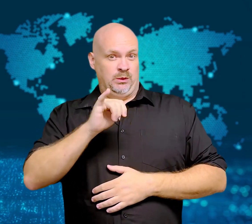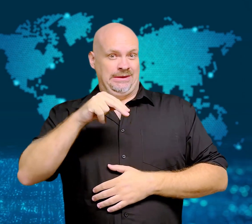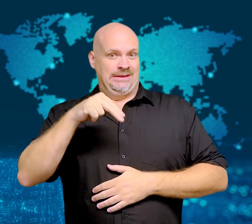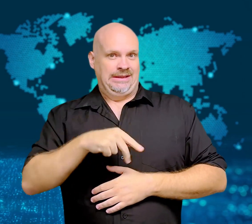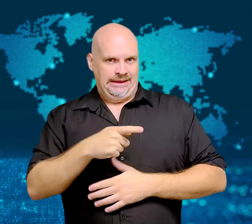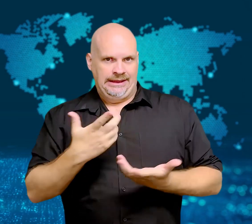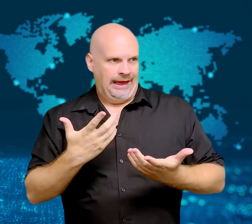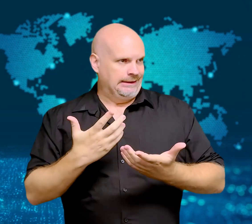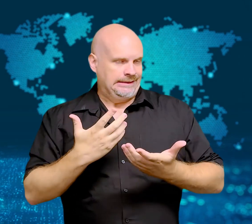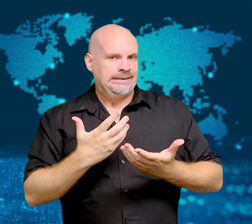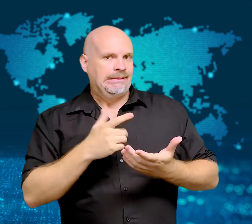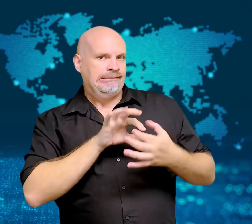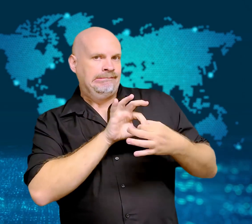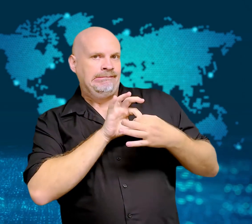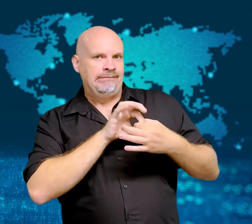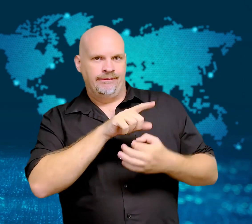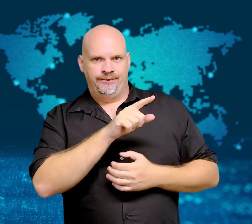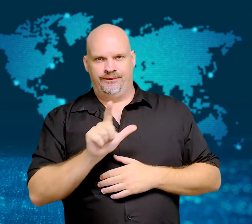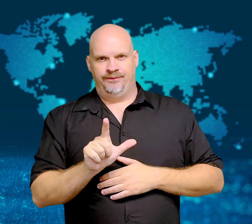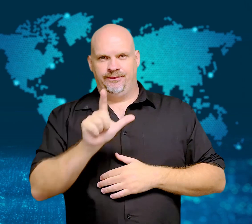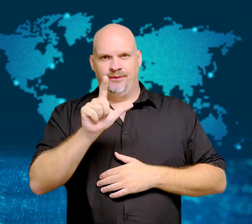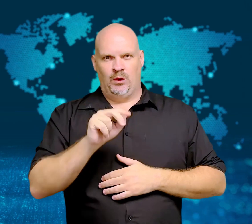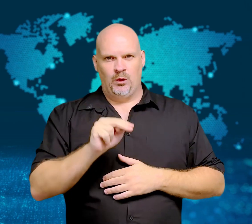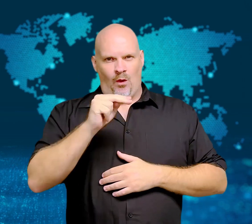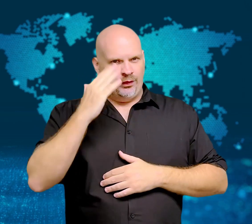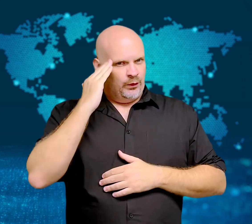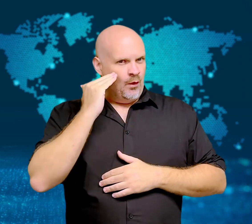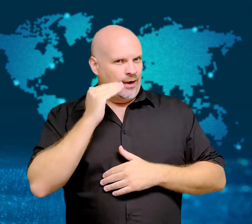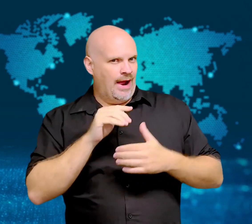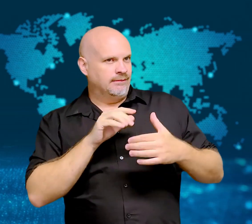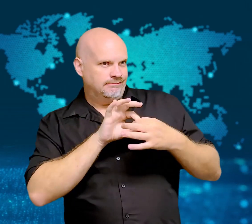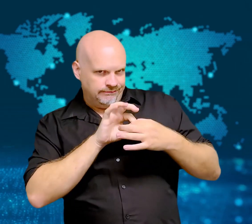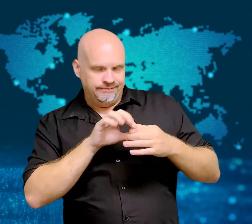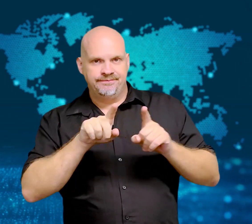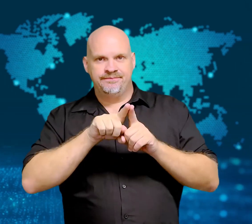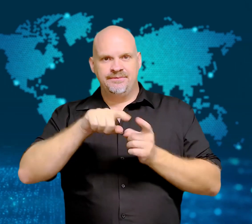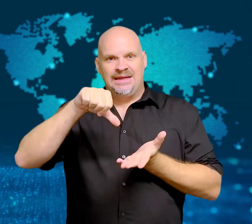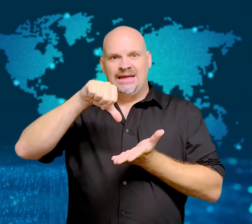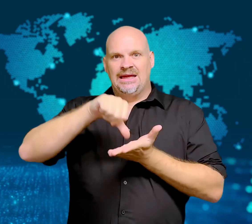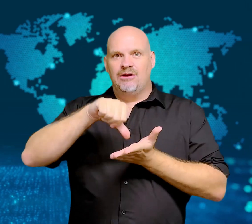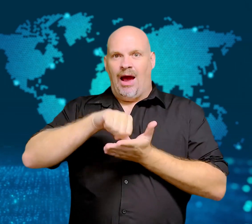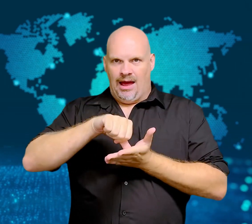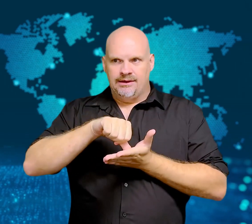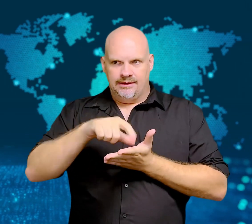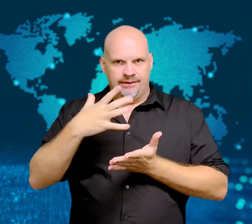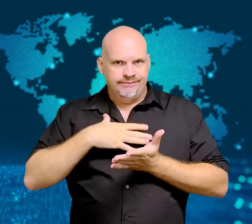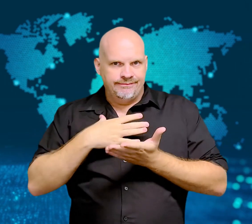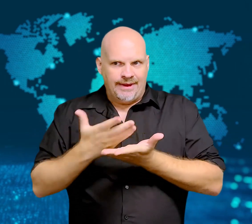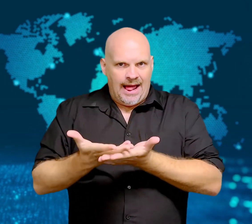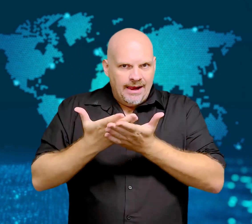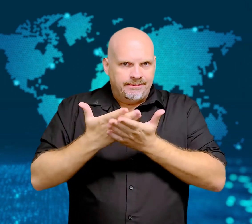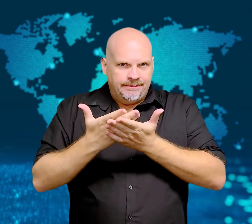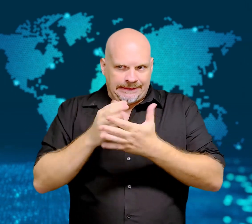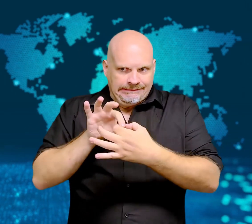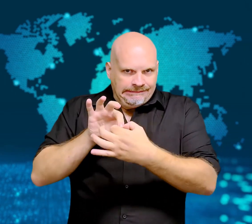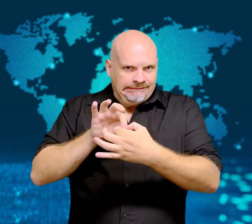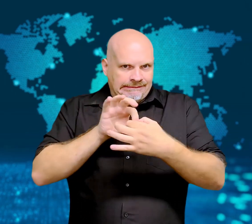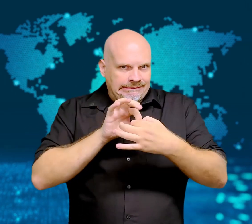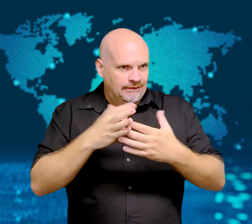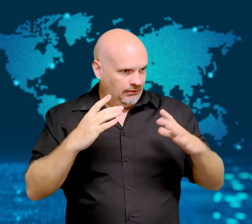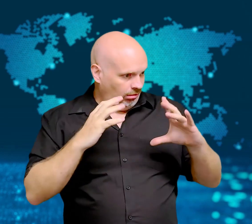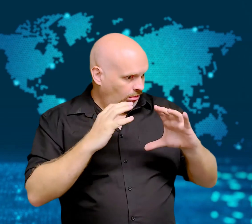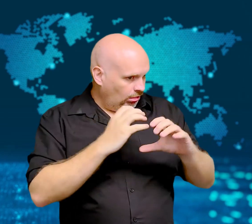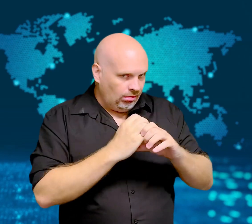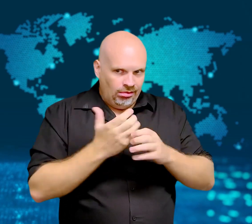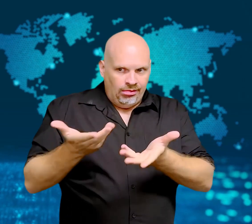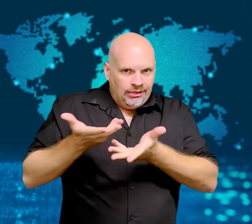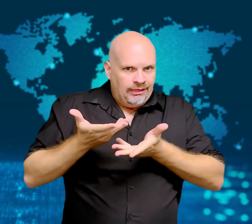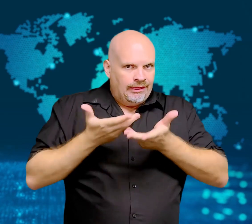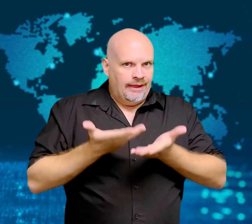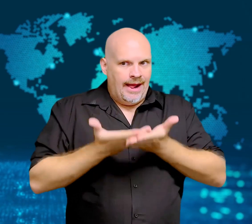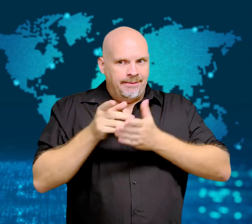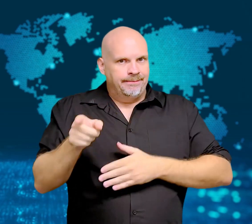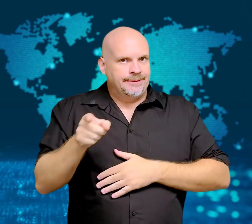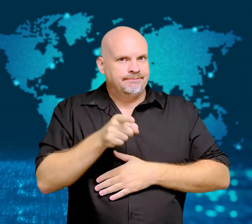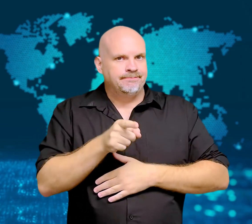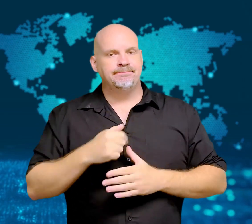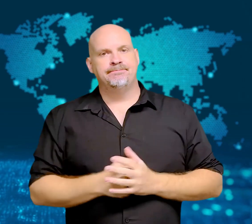Putin continues to rely on North Korea and Iran when supplies reduce.